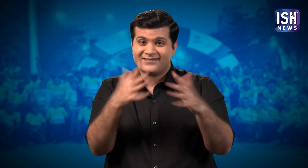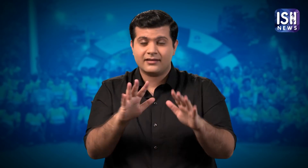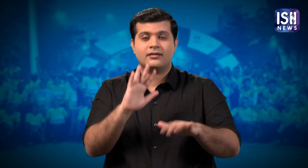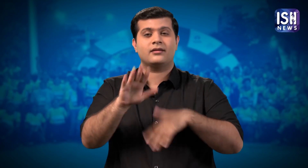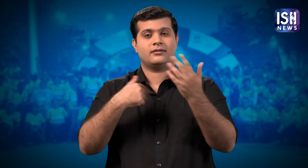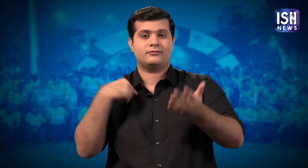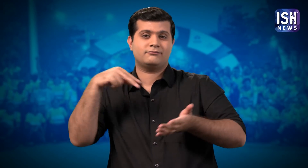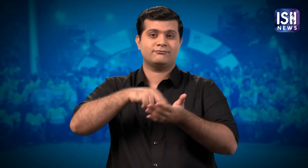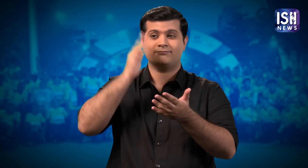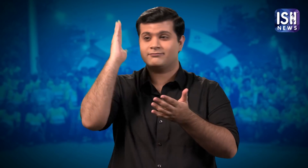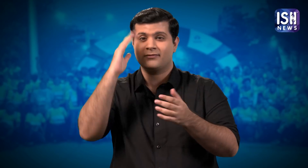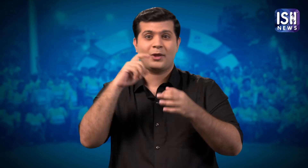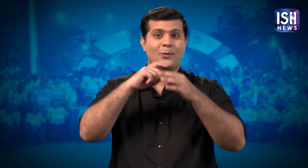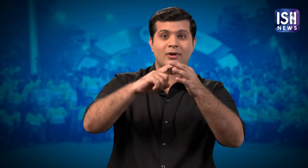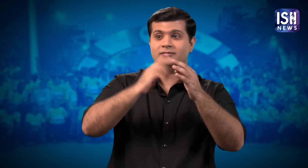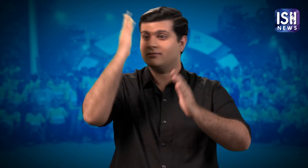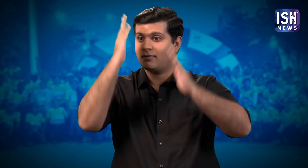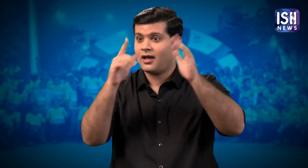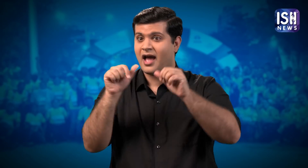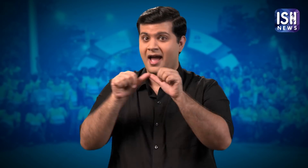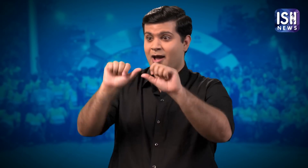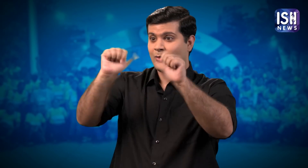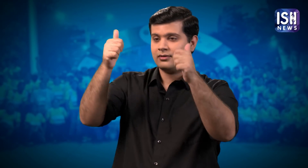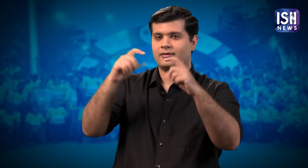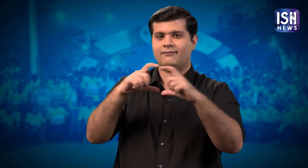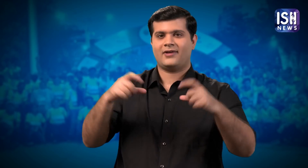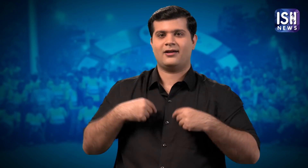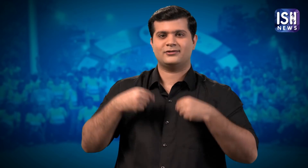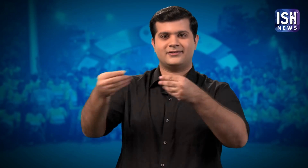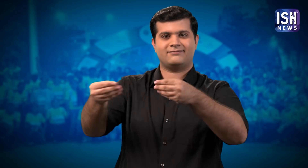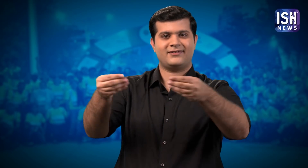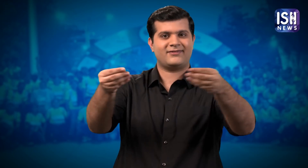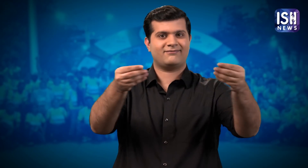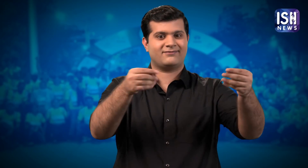During our presentations the winners will be given the vouchers.